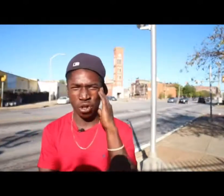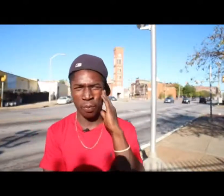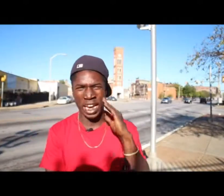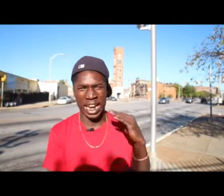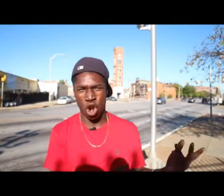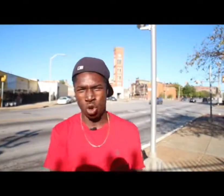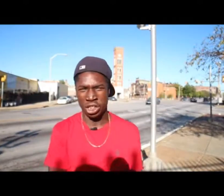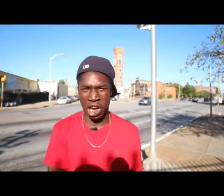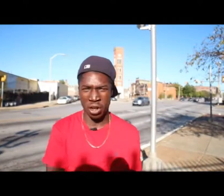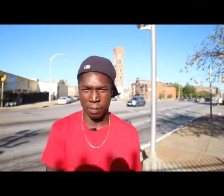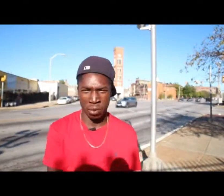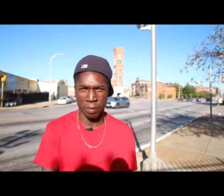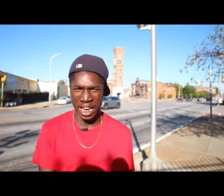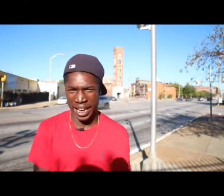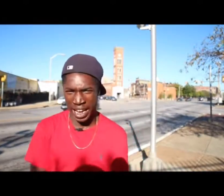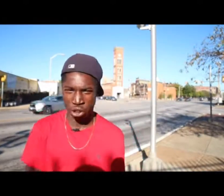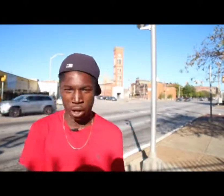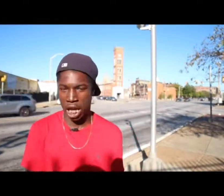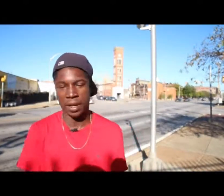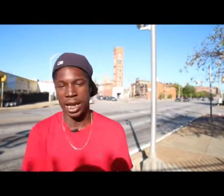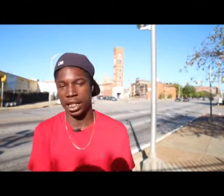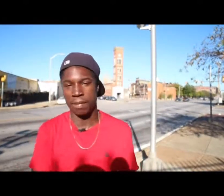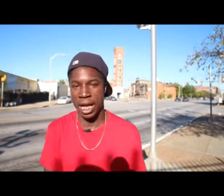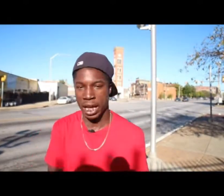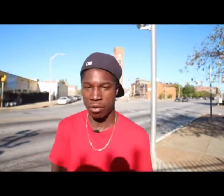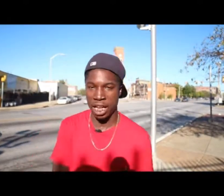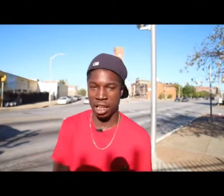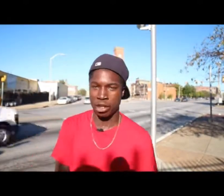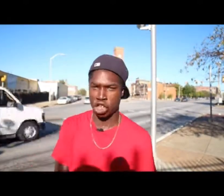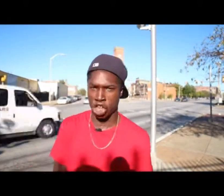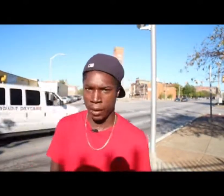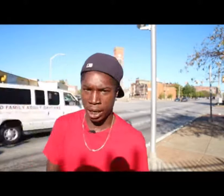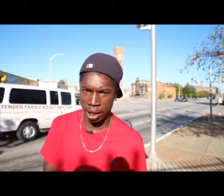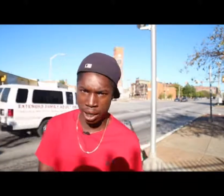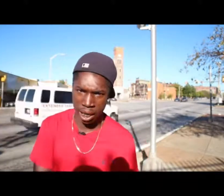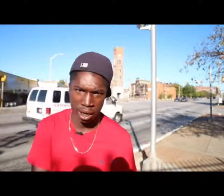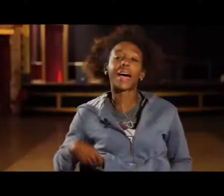knowing they get aggressive it don't work at all